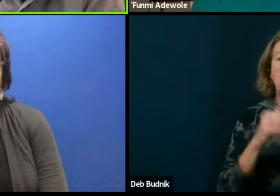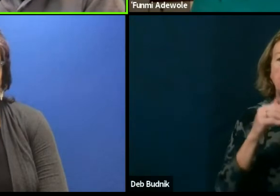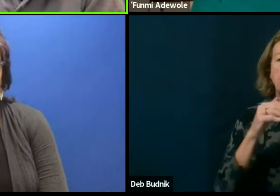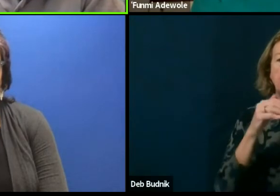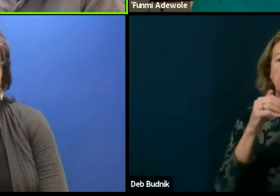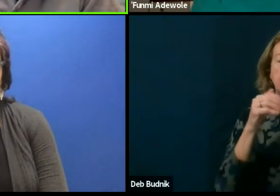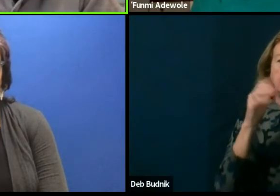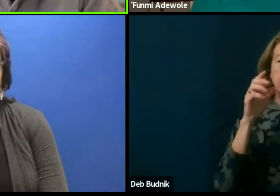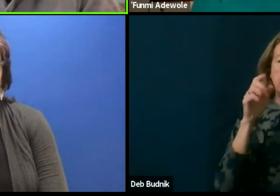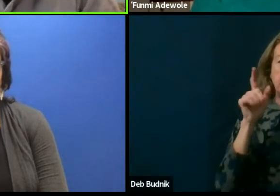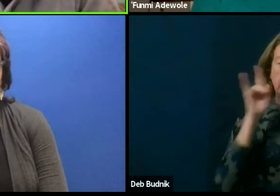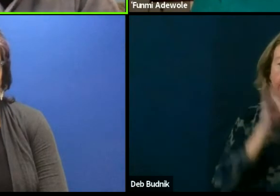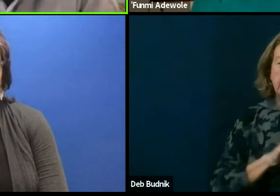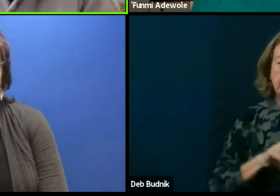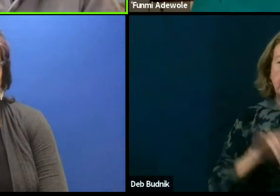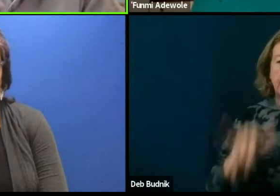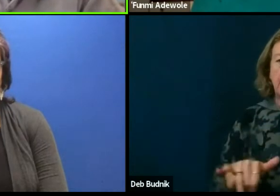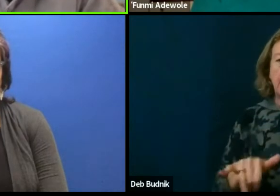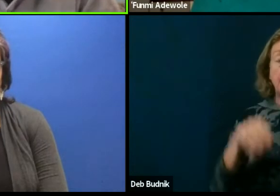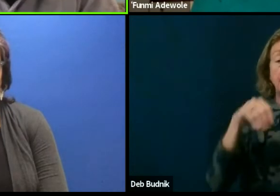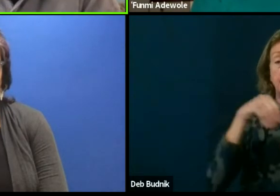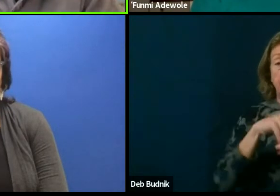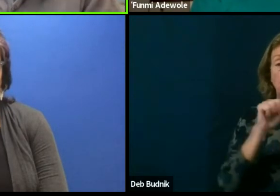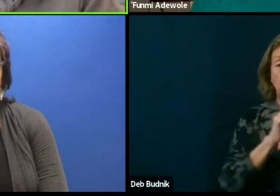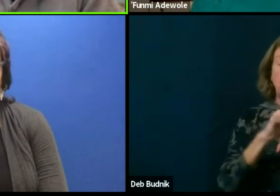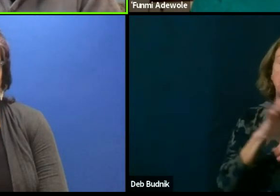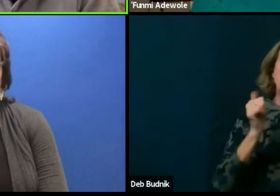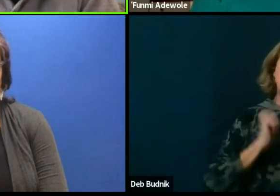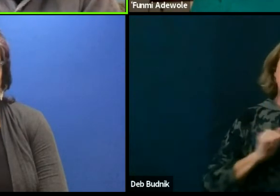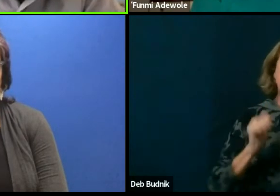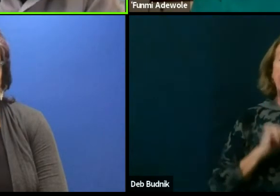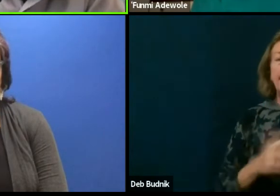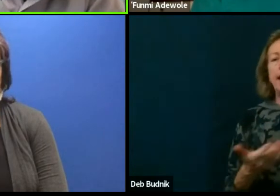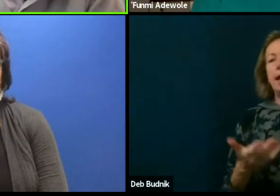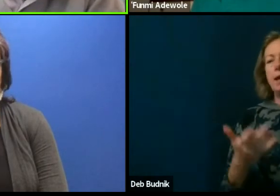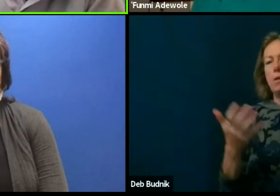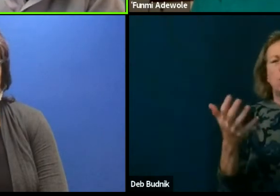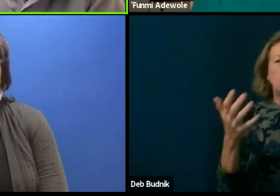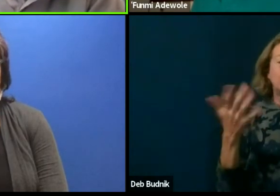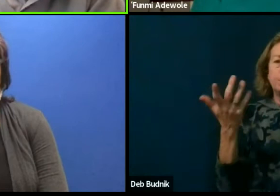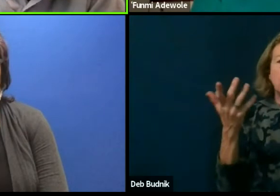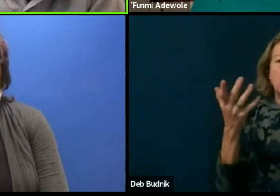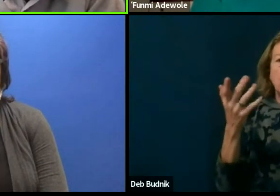The inner workings of a play or performance or device piece for a plays dramaturge